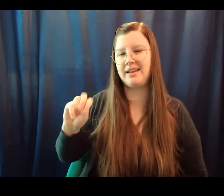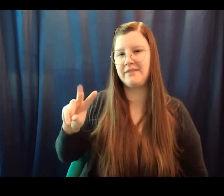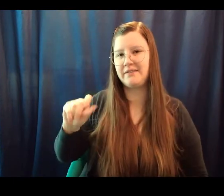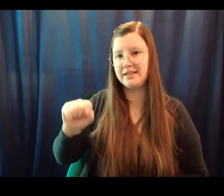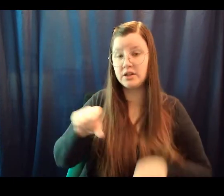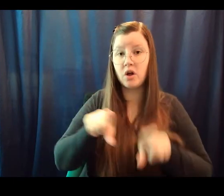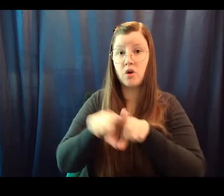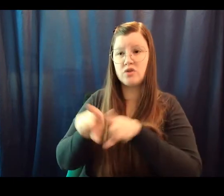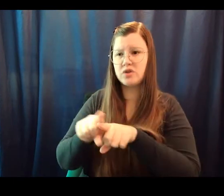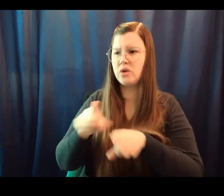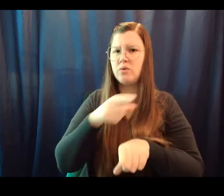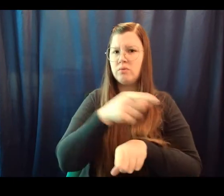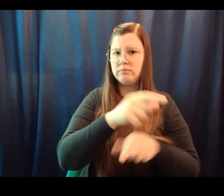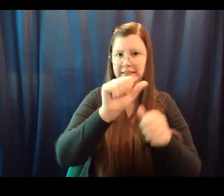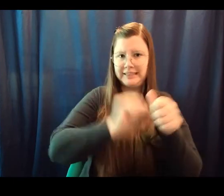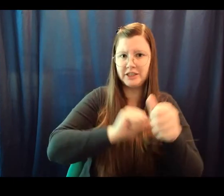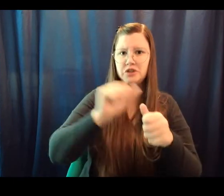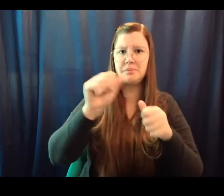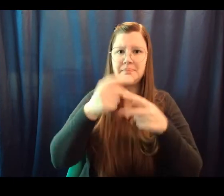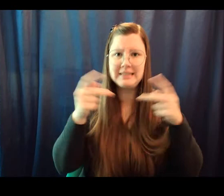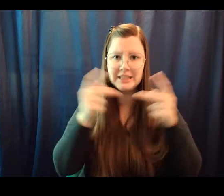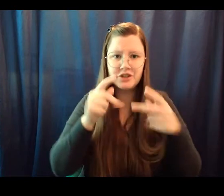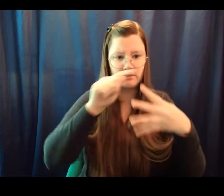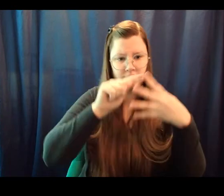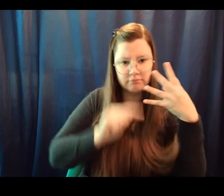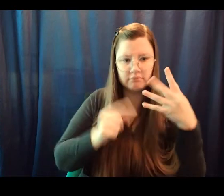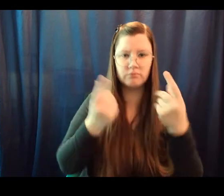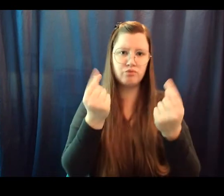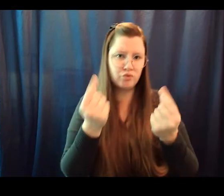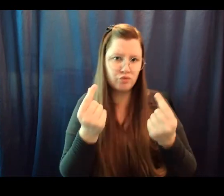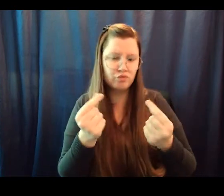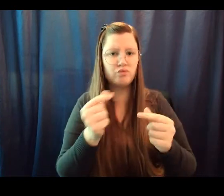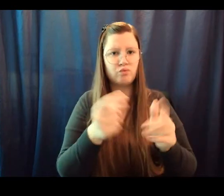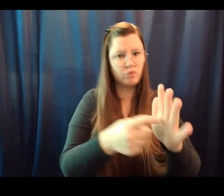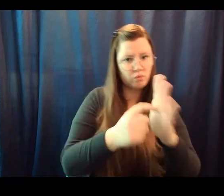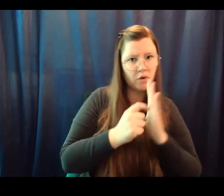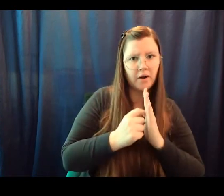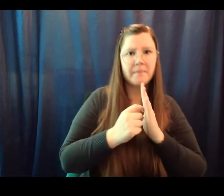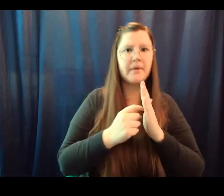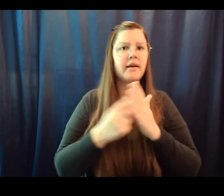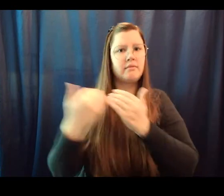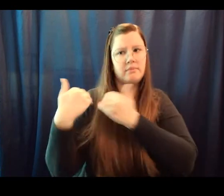responsibilities and requirements. Drop Mr. Mindt and email if you have any questions.